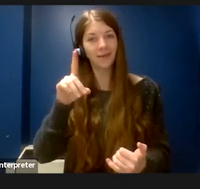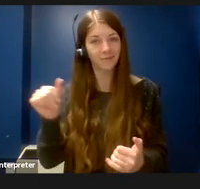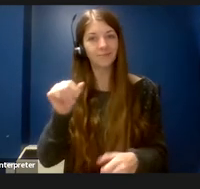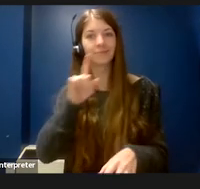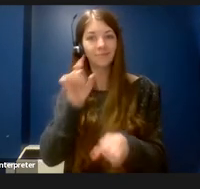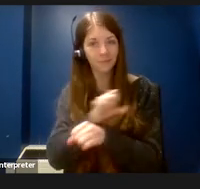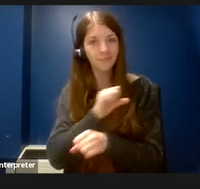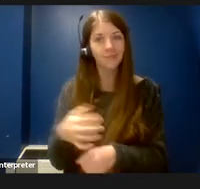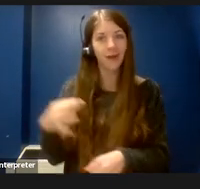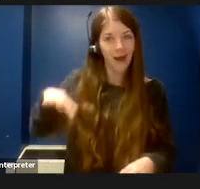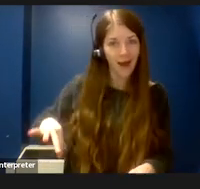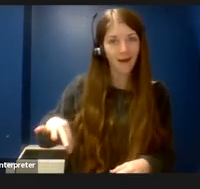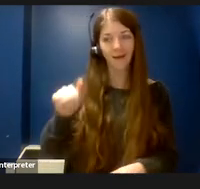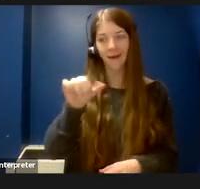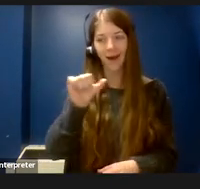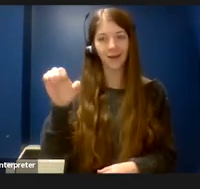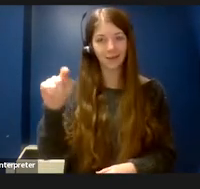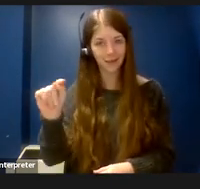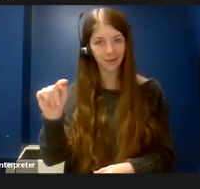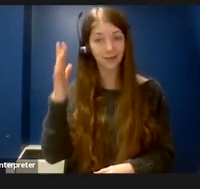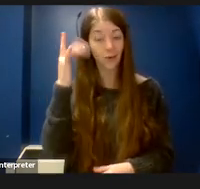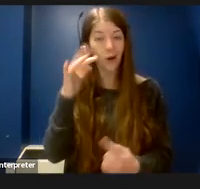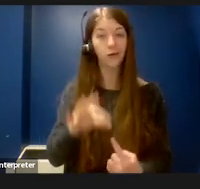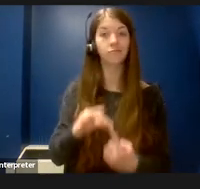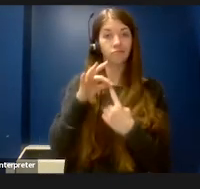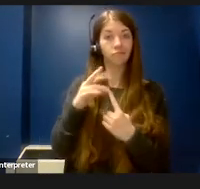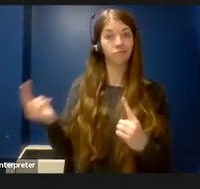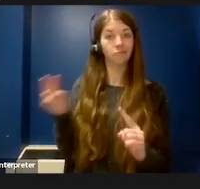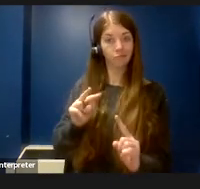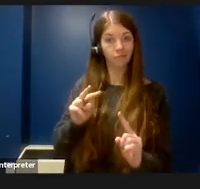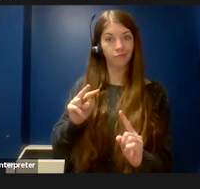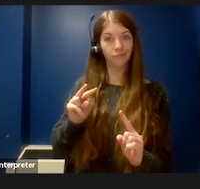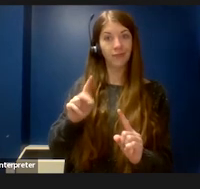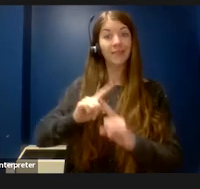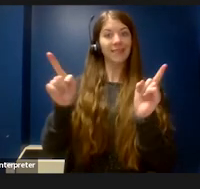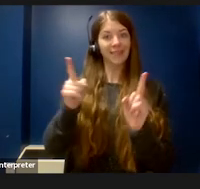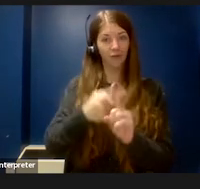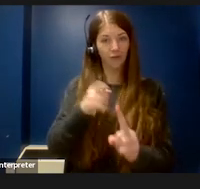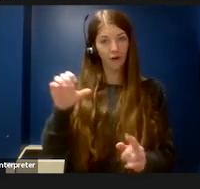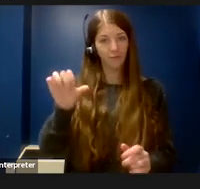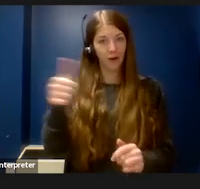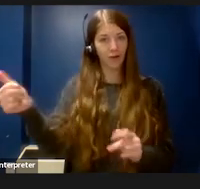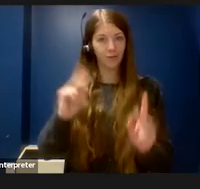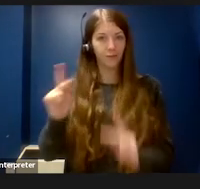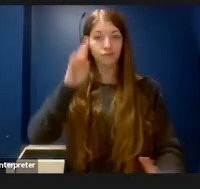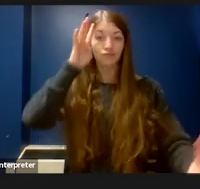because it gives me a unique perspective that others don't have. I’m creative, imaginative,